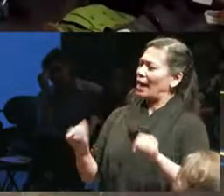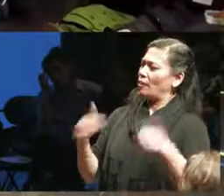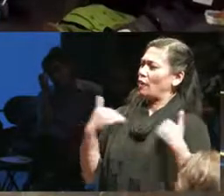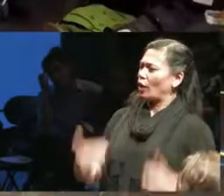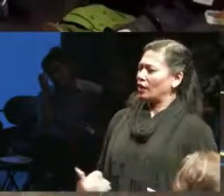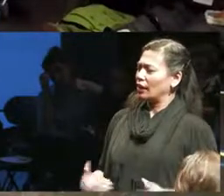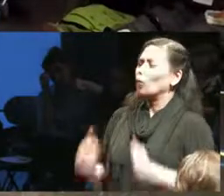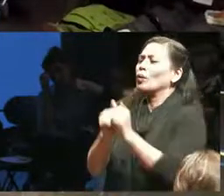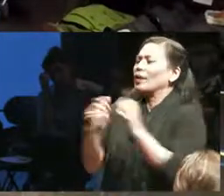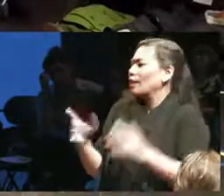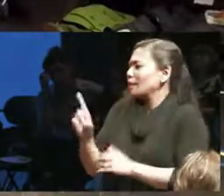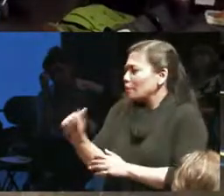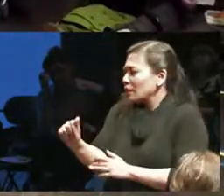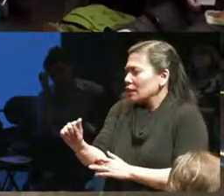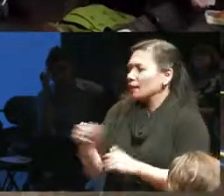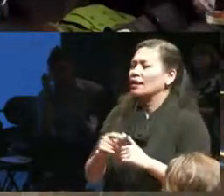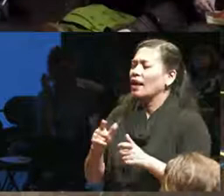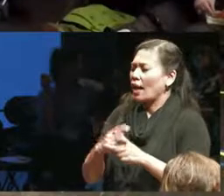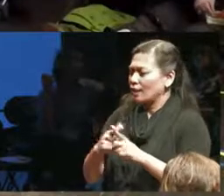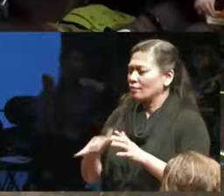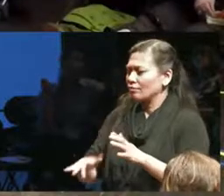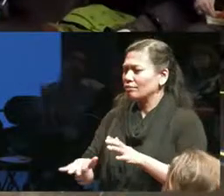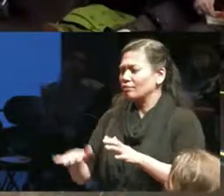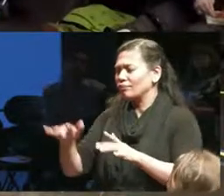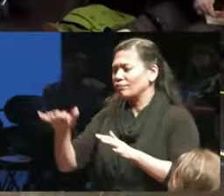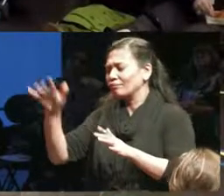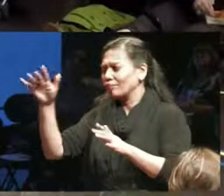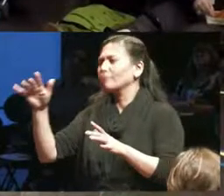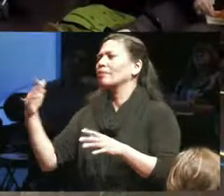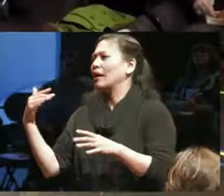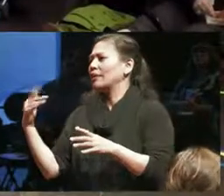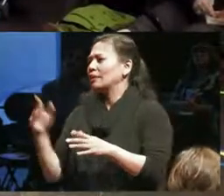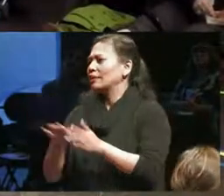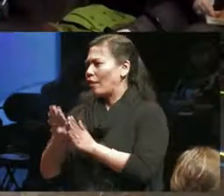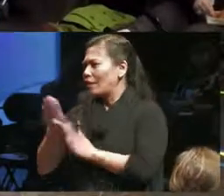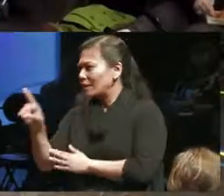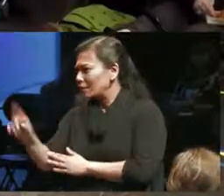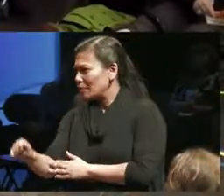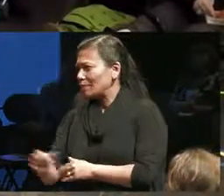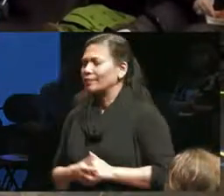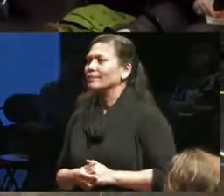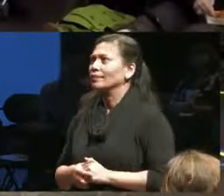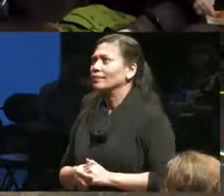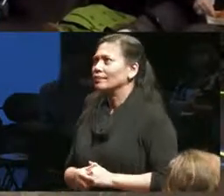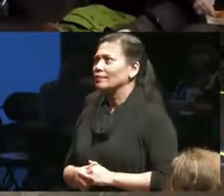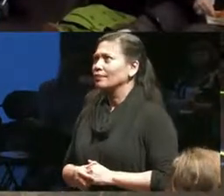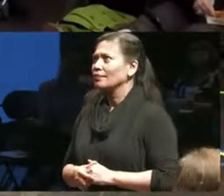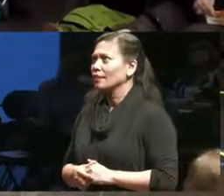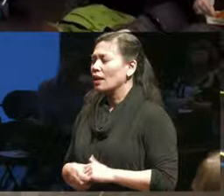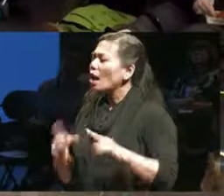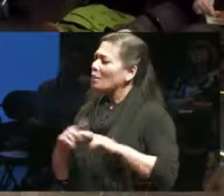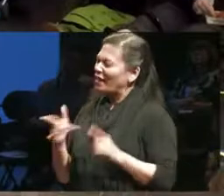without a disability and and so I I feel like that sense of being on display is